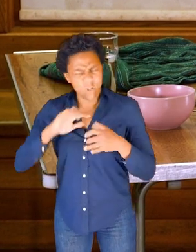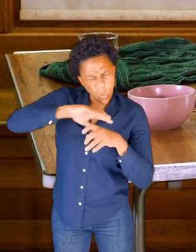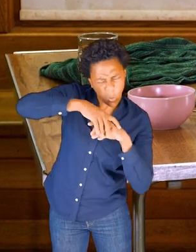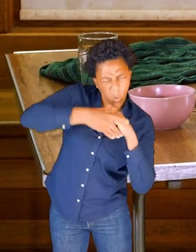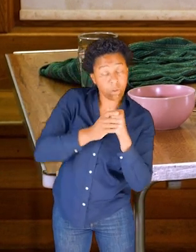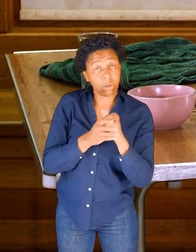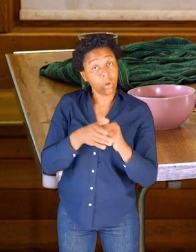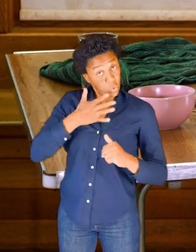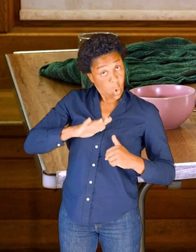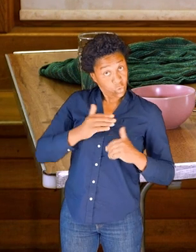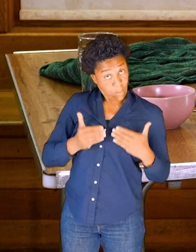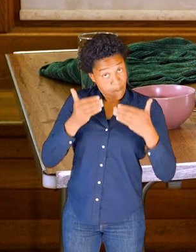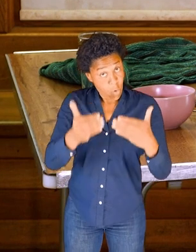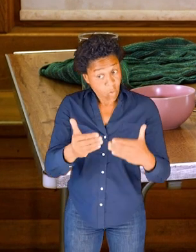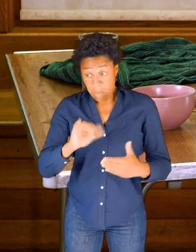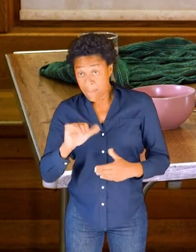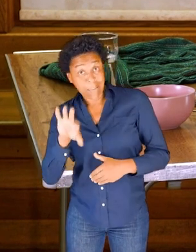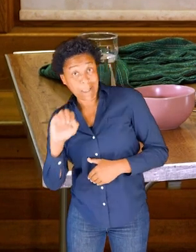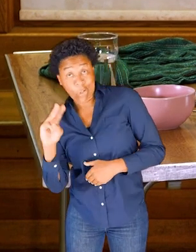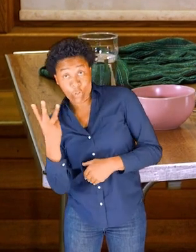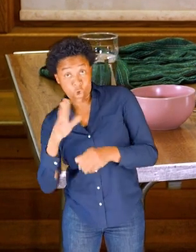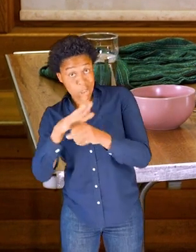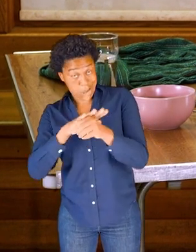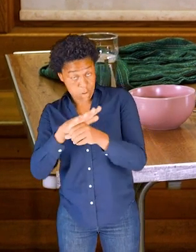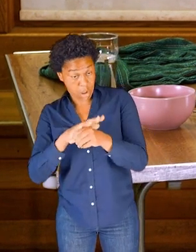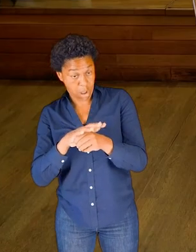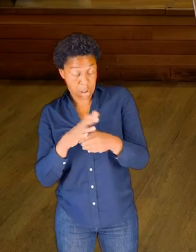And if you want to move on, you can go on a third bone to explore.